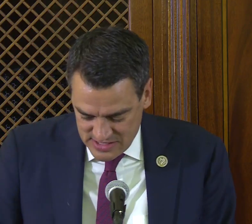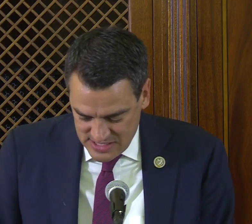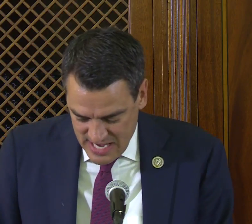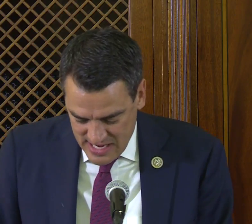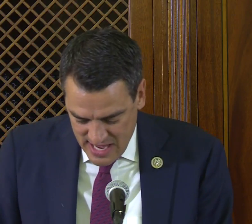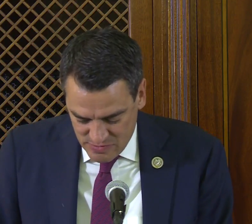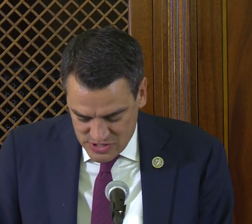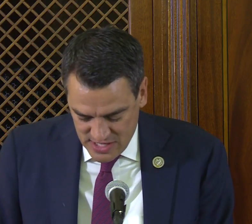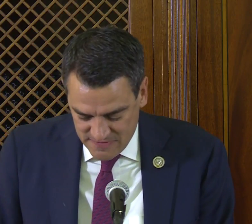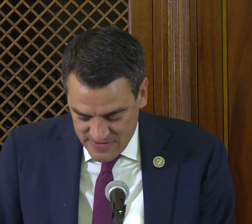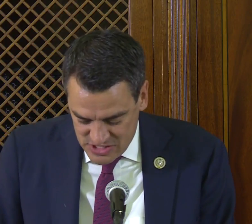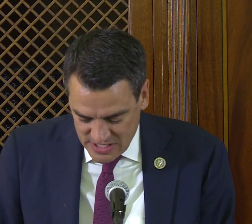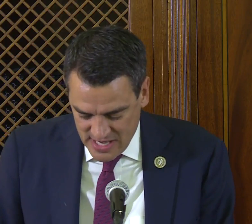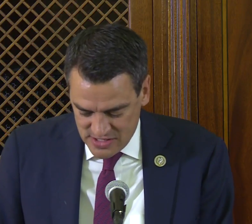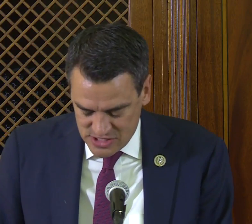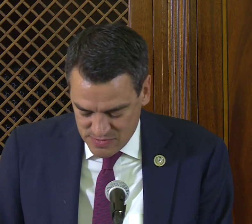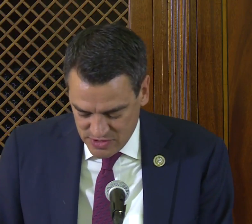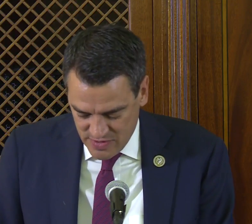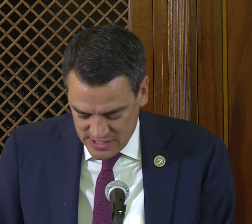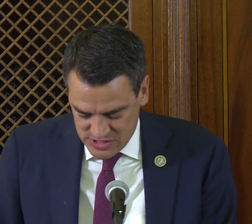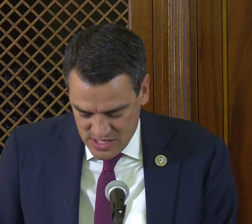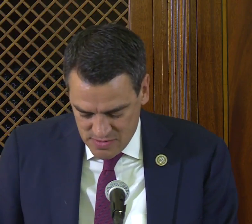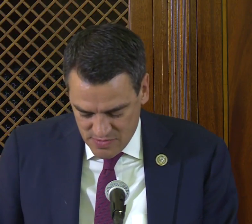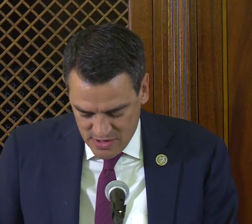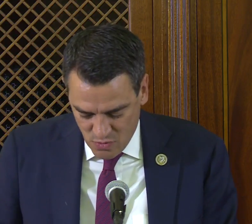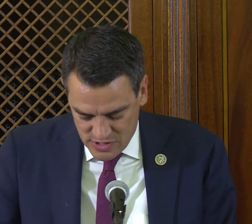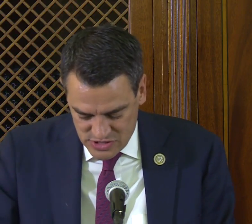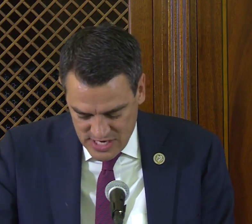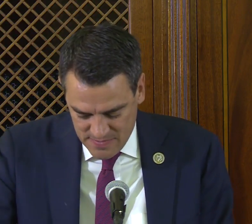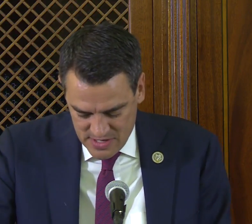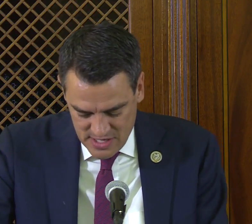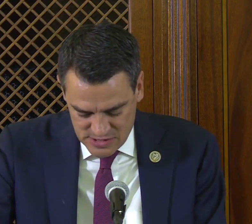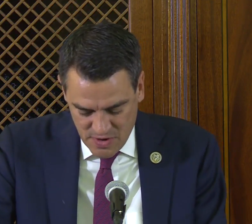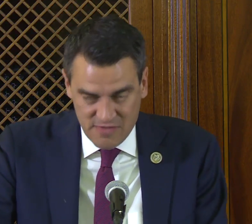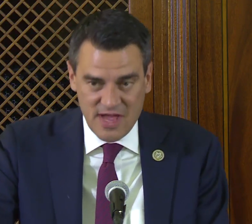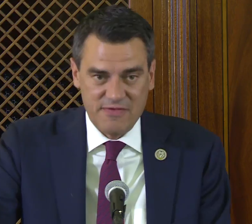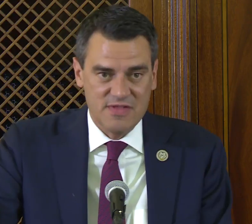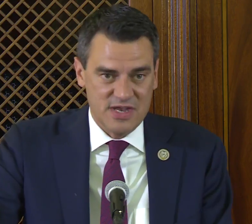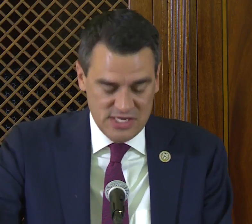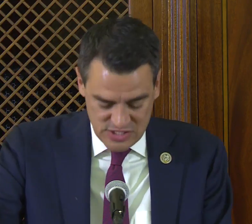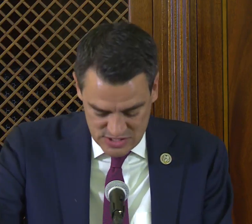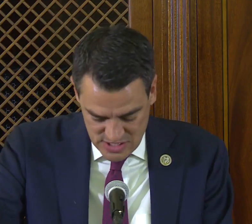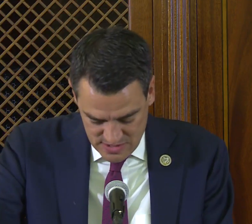that the ADA was not the finish line in disability rights, but rather one step as part of an effort that needs to continue.